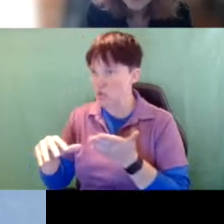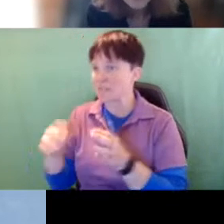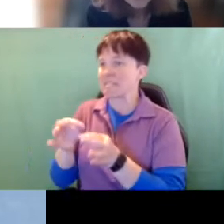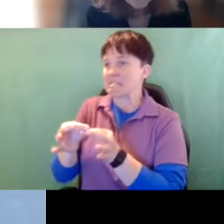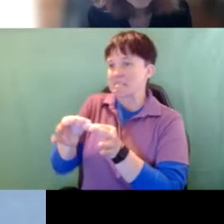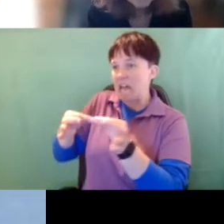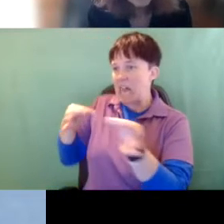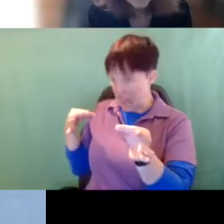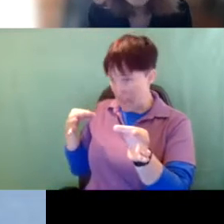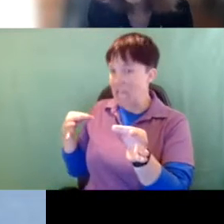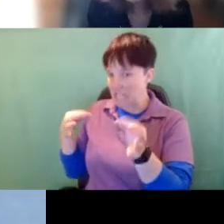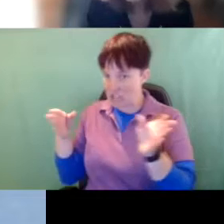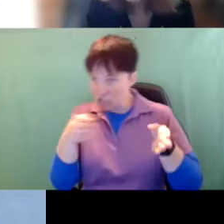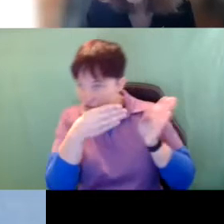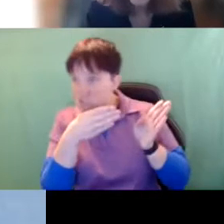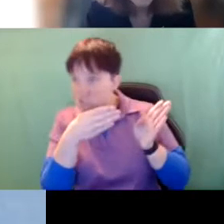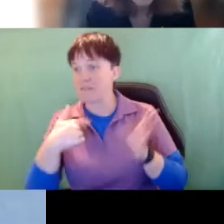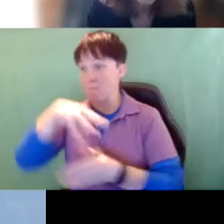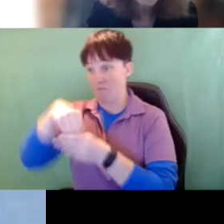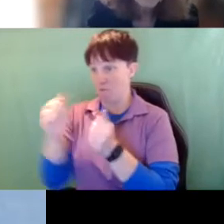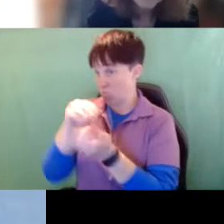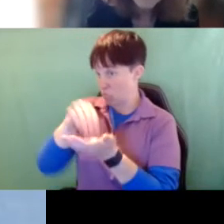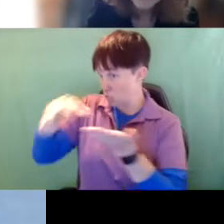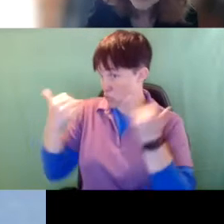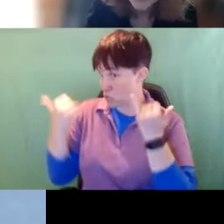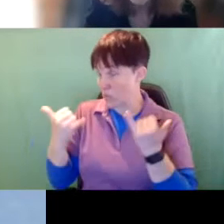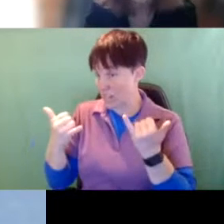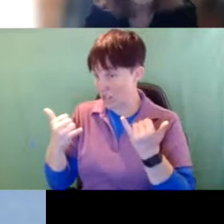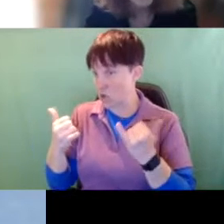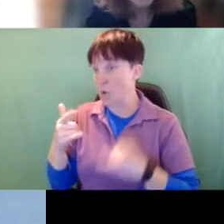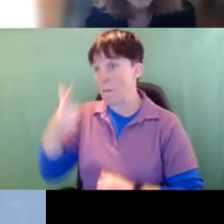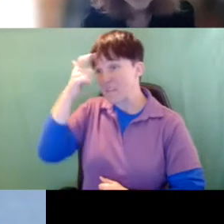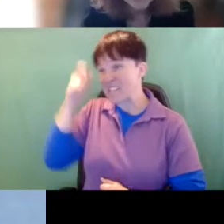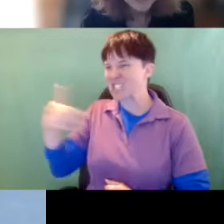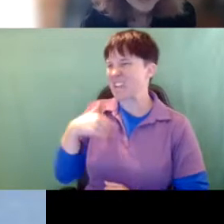I'm involved with the student right now, who, because she has a mild to moderate hearing